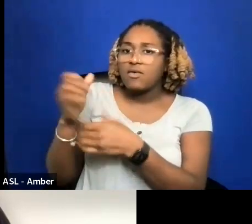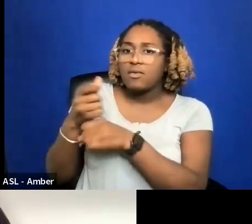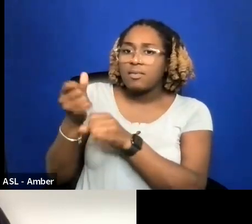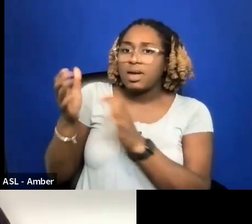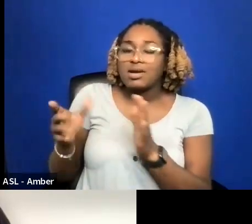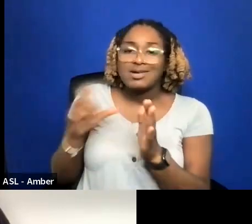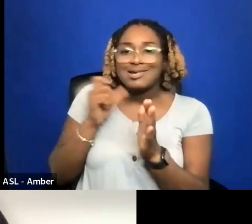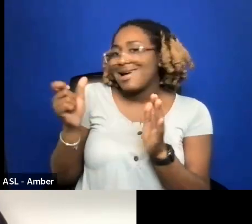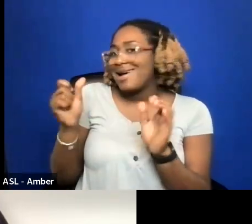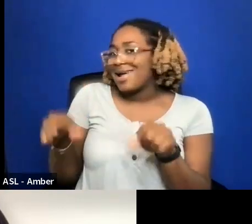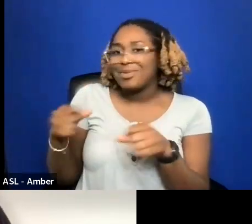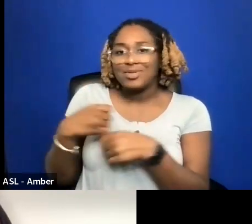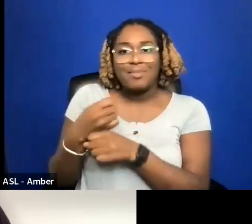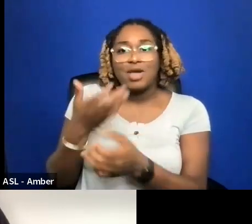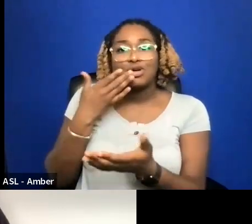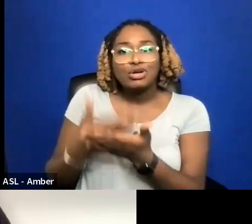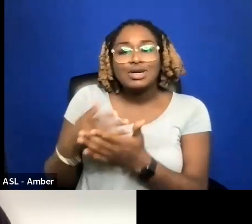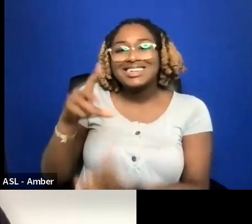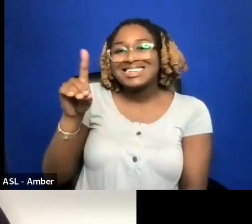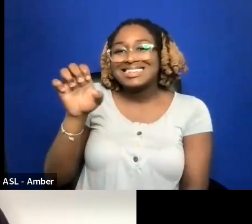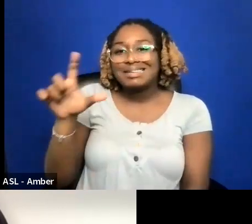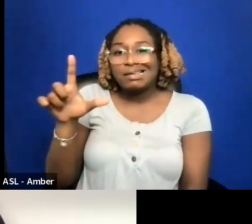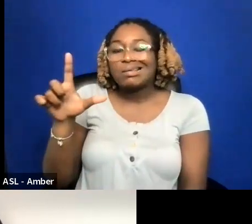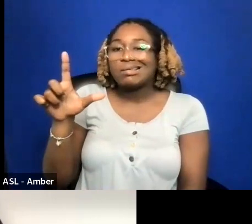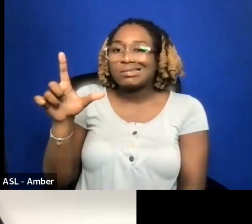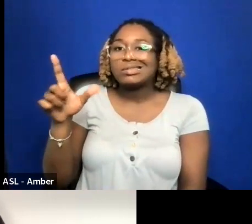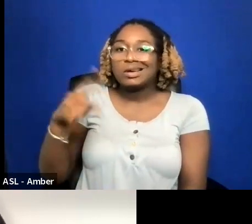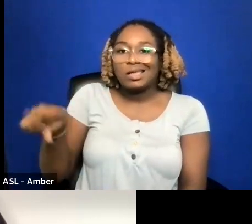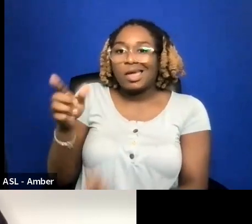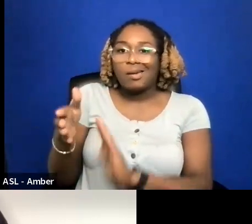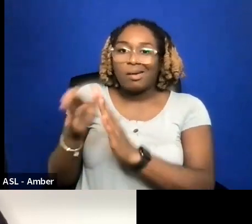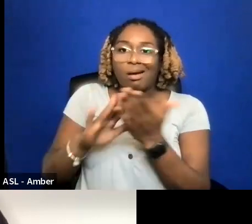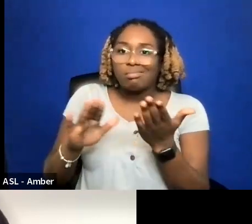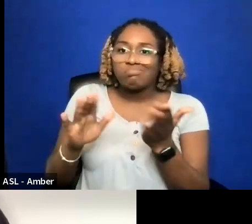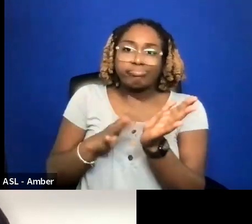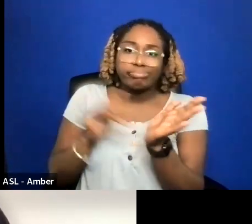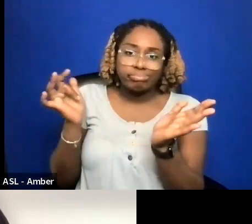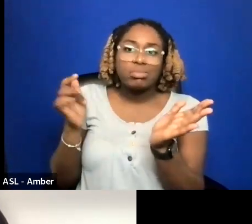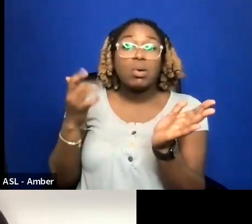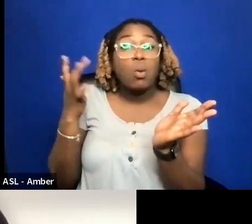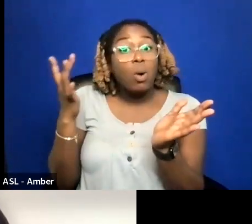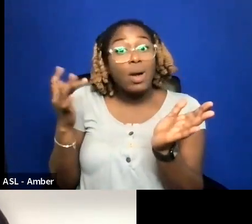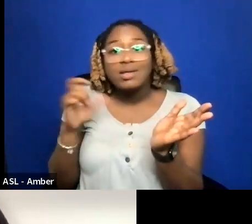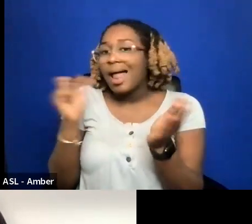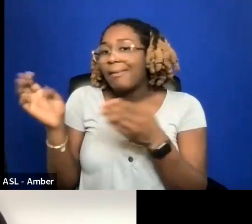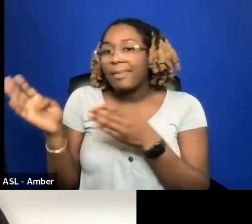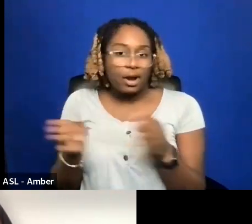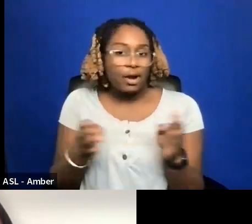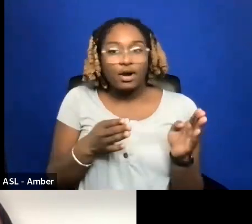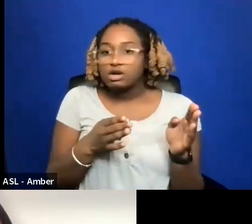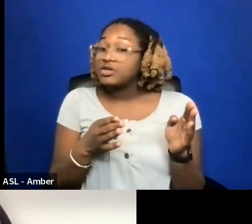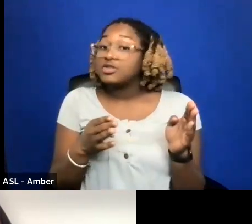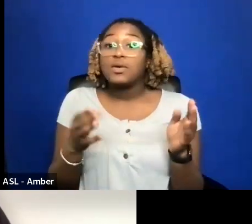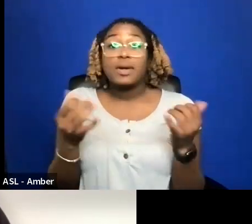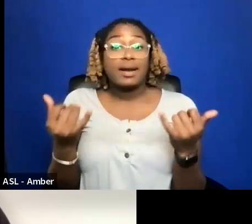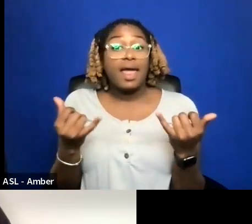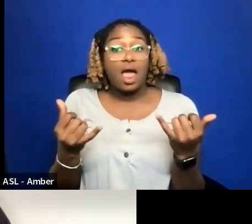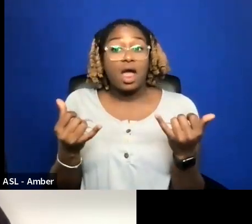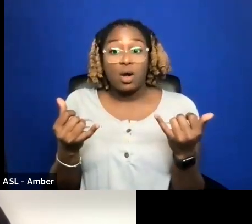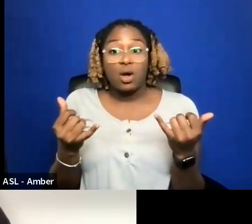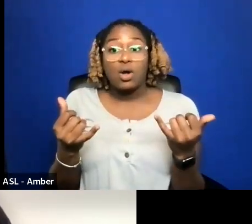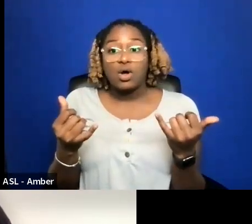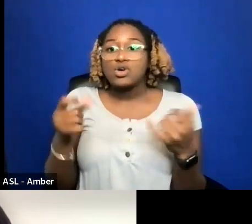THEY ALWAYS GET SCREWED OVER OR WHATEVER BECAUSE THEY ARE NOT PREPARED N. THIS CASE, WHEN YOU HAVE